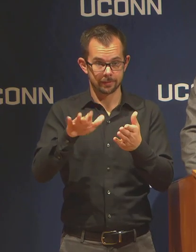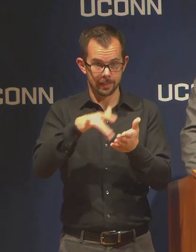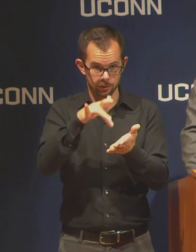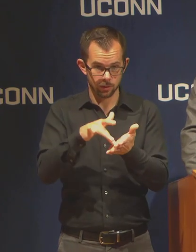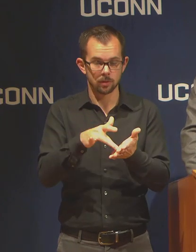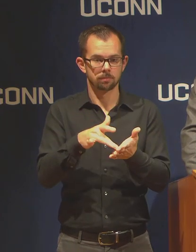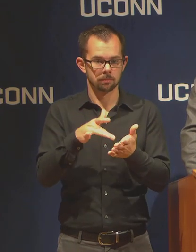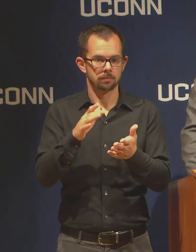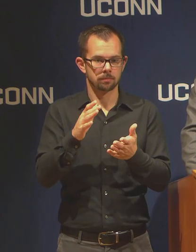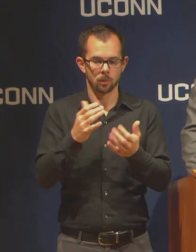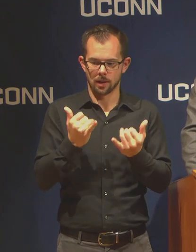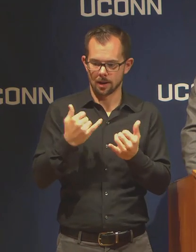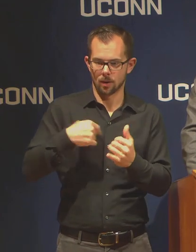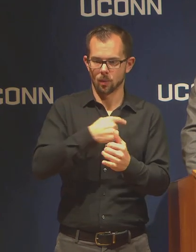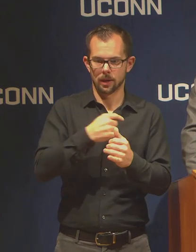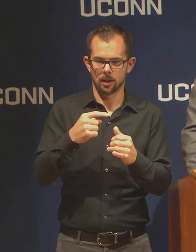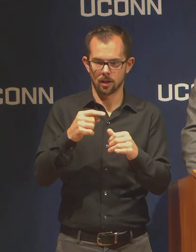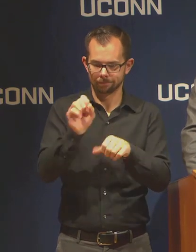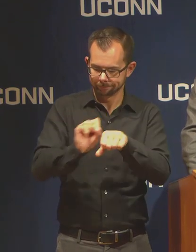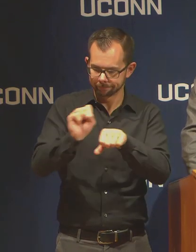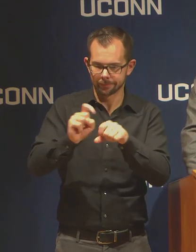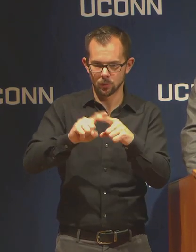up a virtual tour as we speak.